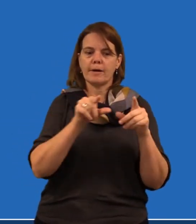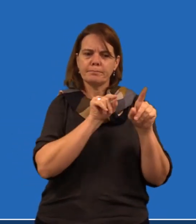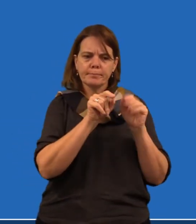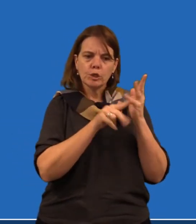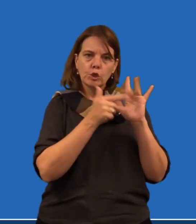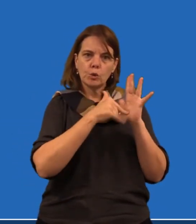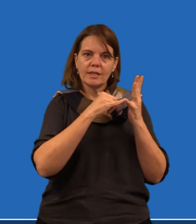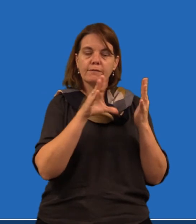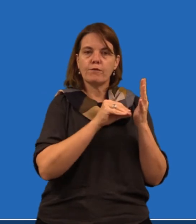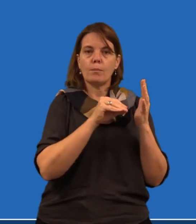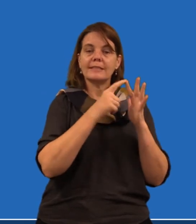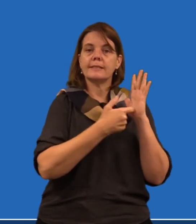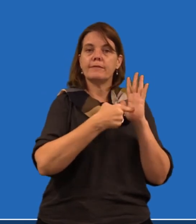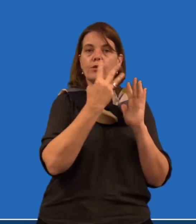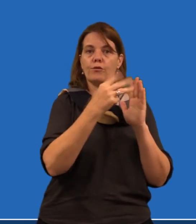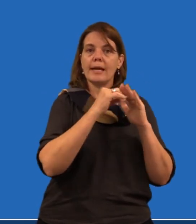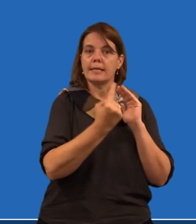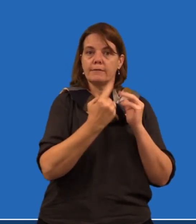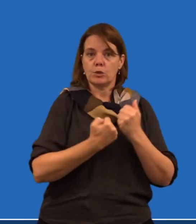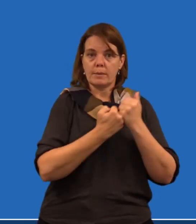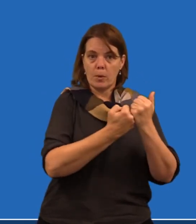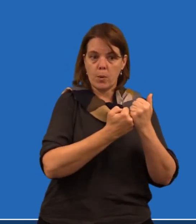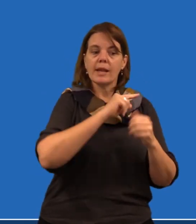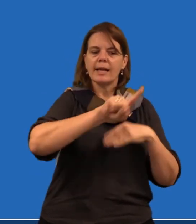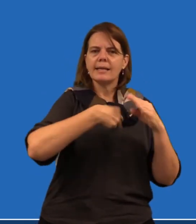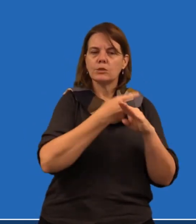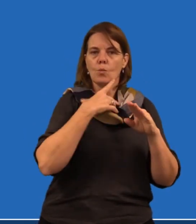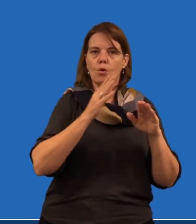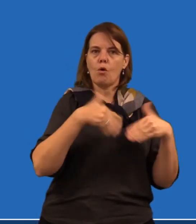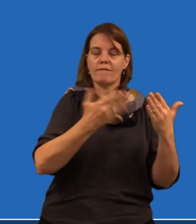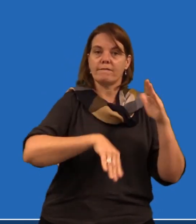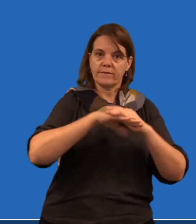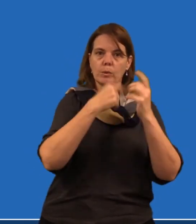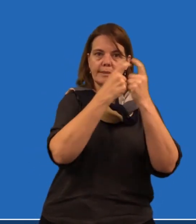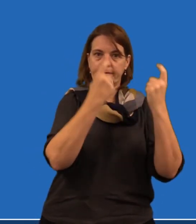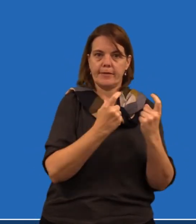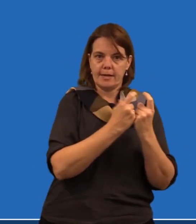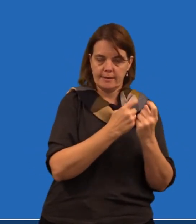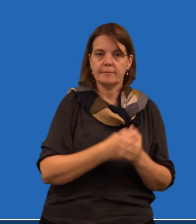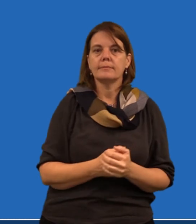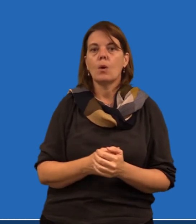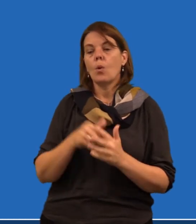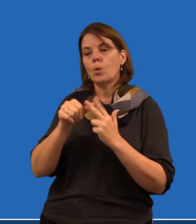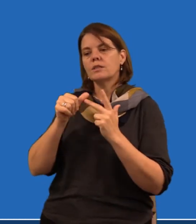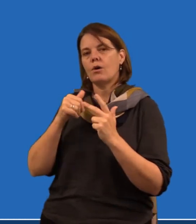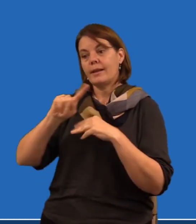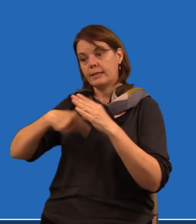For deaf students, we have selected units from the Certificate III in Individual Support and next year we'd like to offer a full certificate.